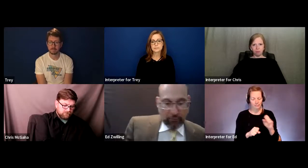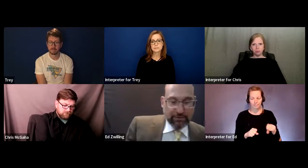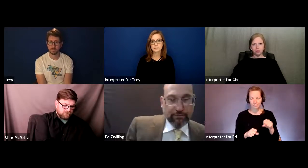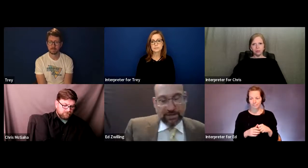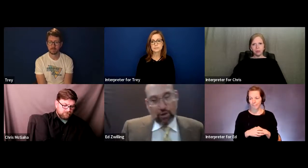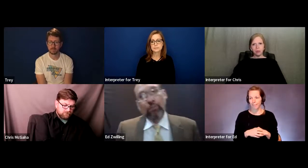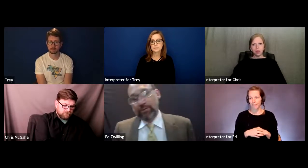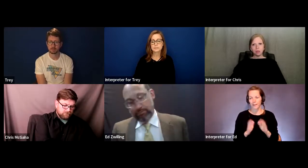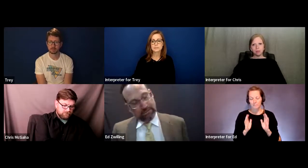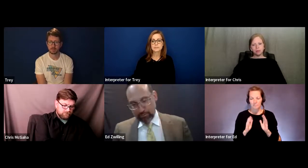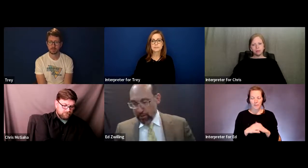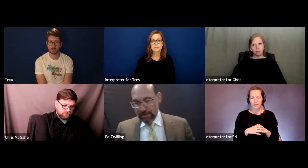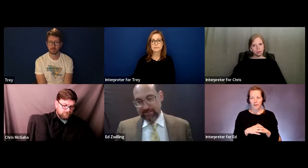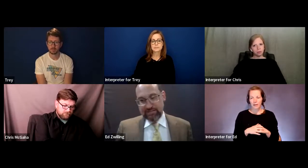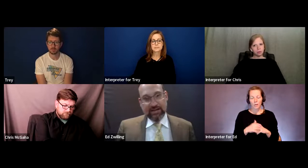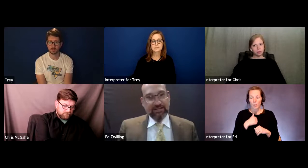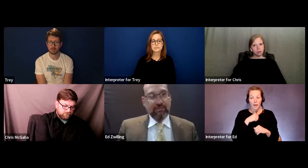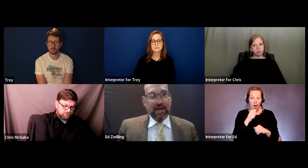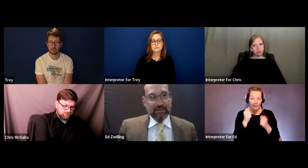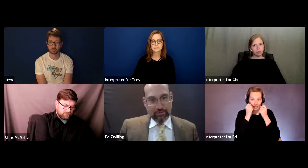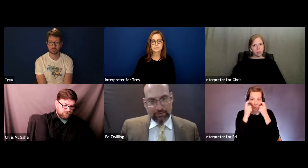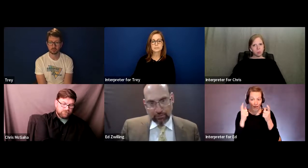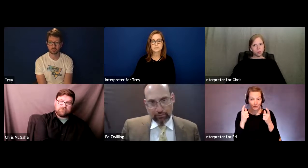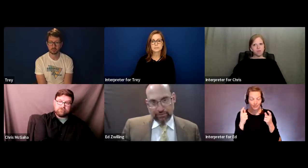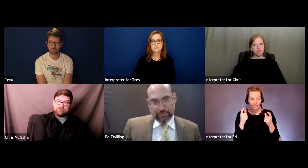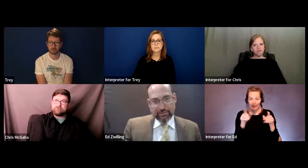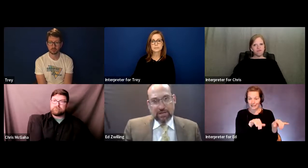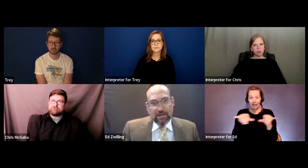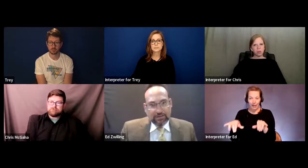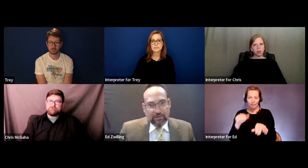I wouldn't at all be surprised to see that same attitude in school districts.